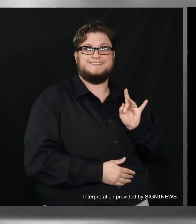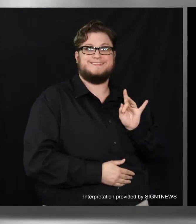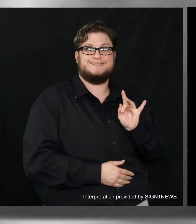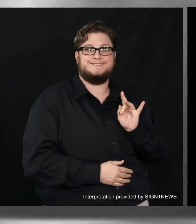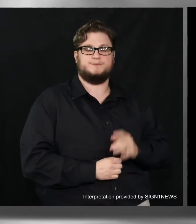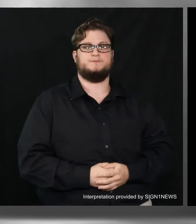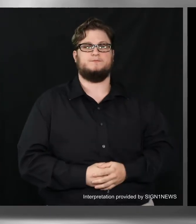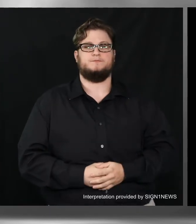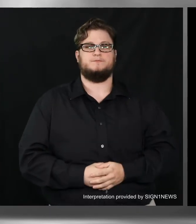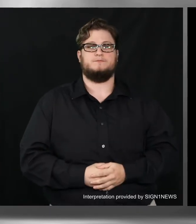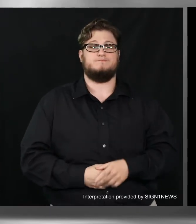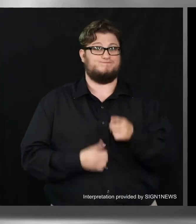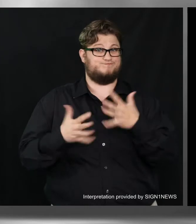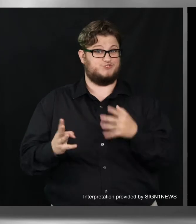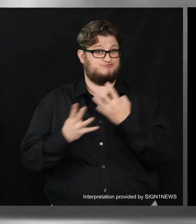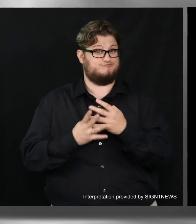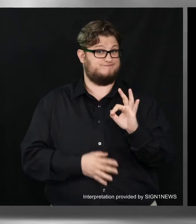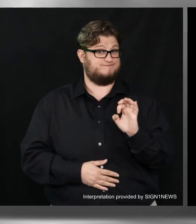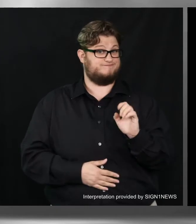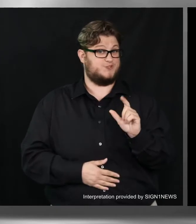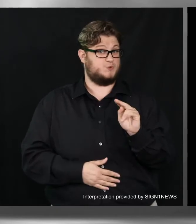You cannot register to vote if you have been